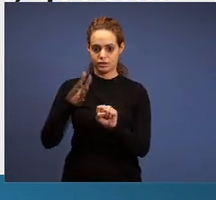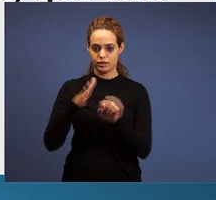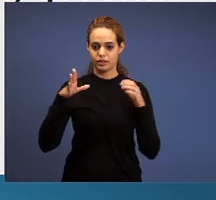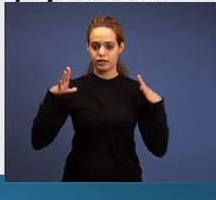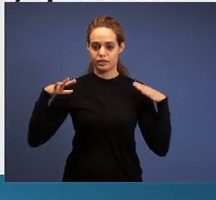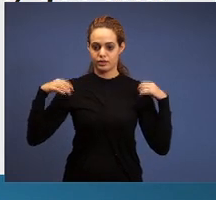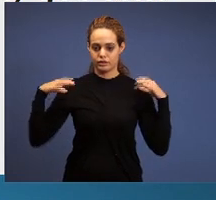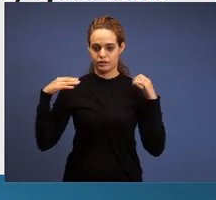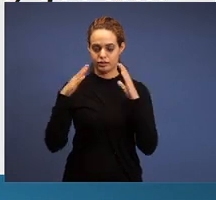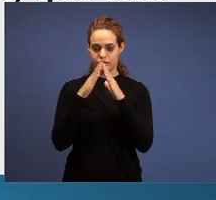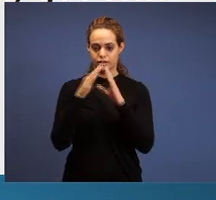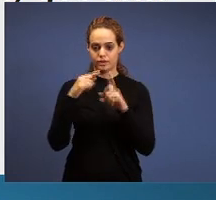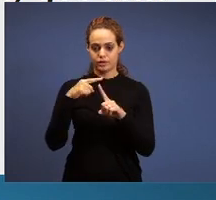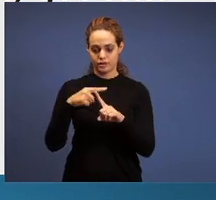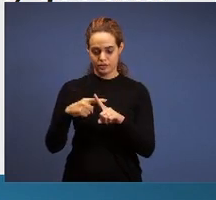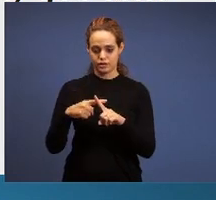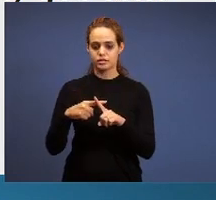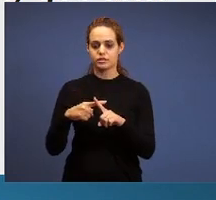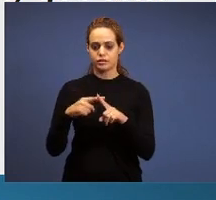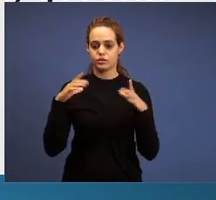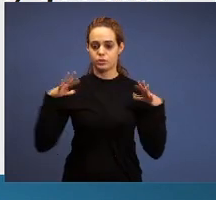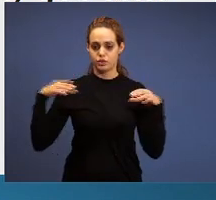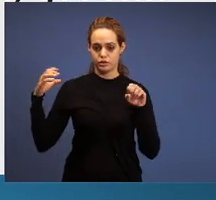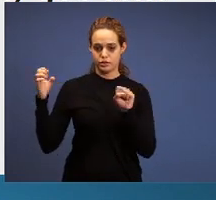Sardis write: These things says He who has